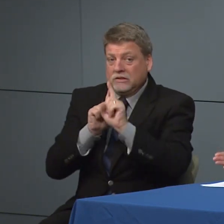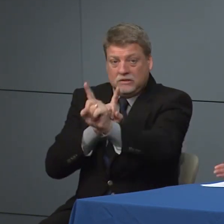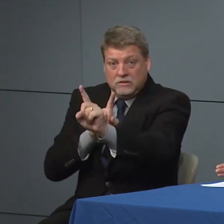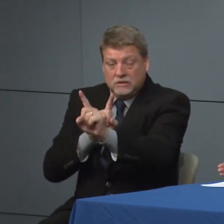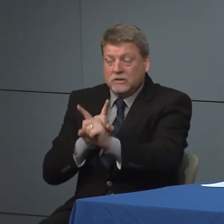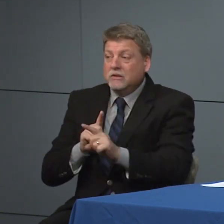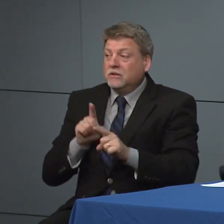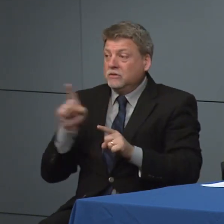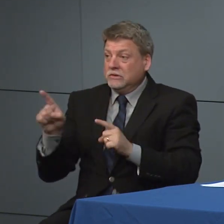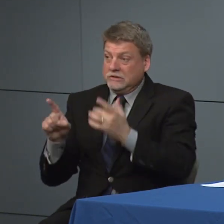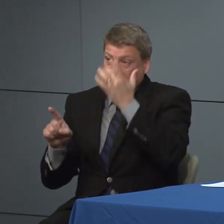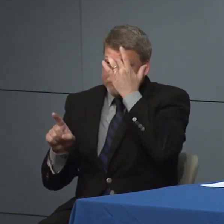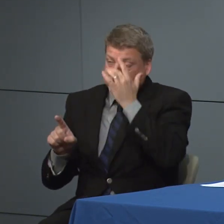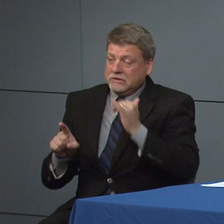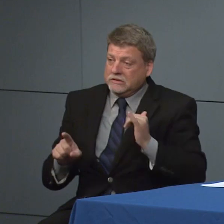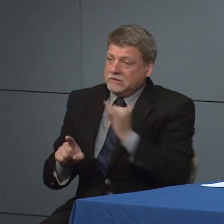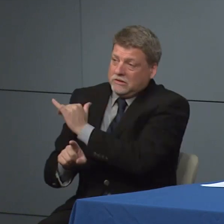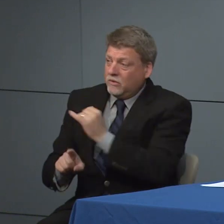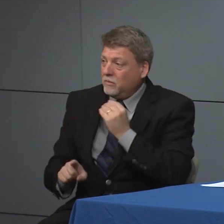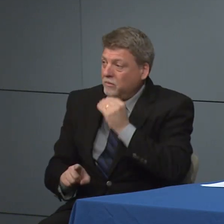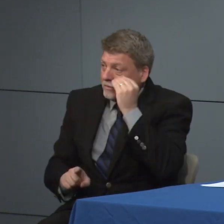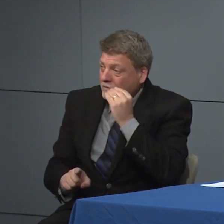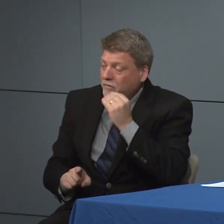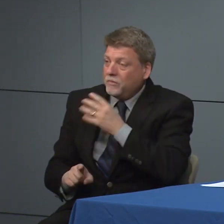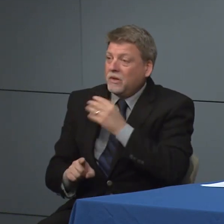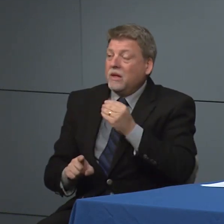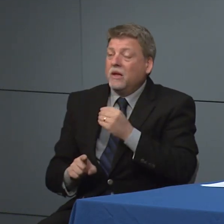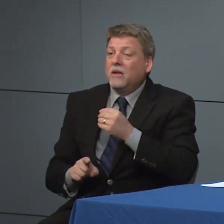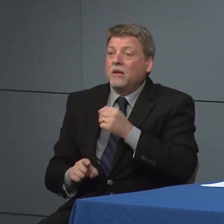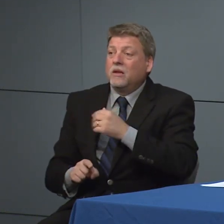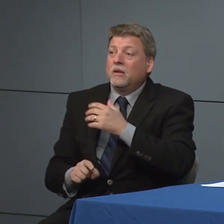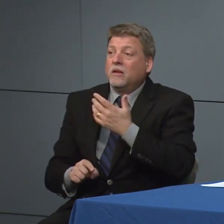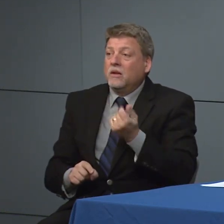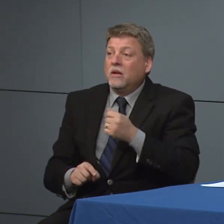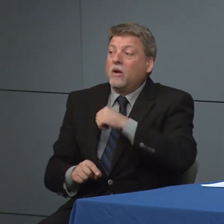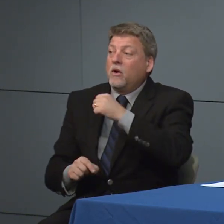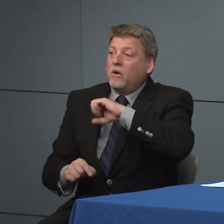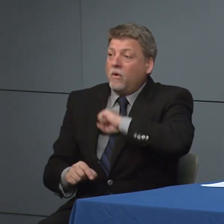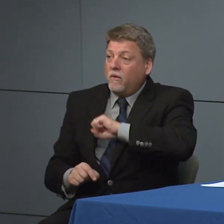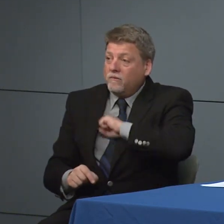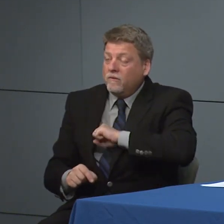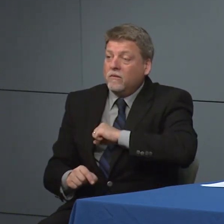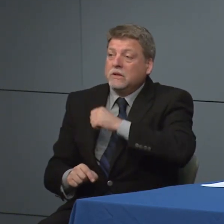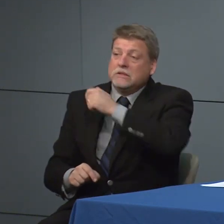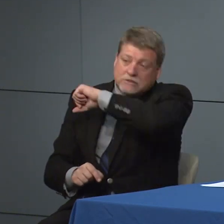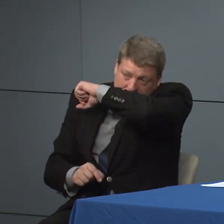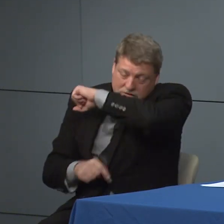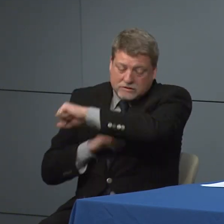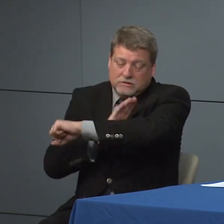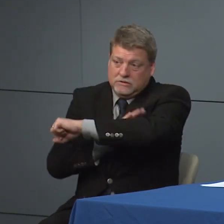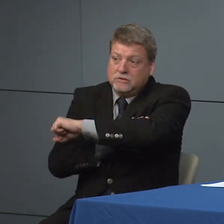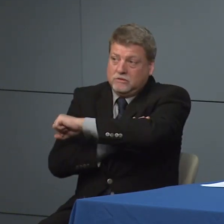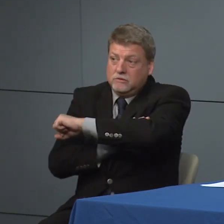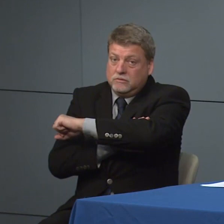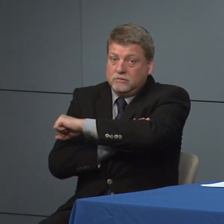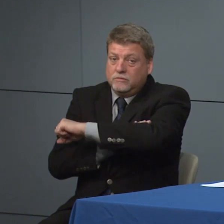you are sick stay home and cover your your nose and mouth, I think the common what we've learned and look for other